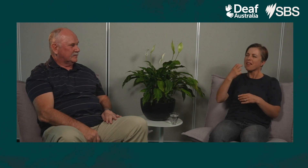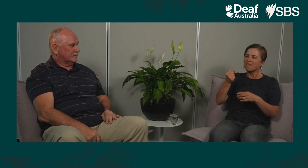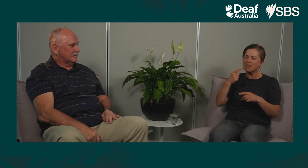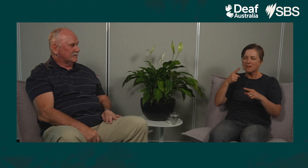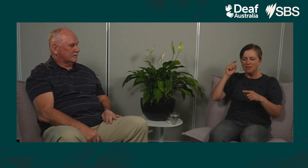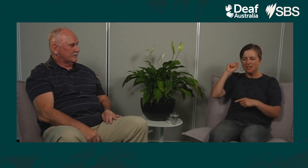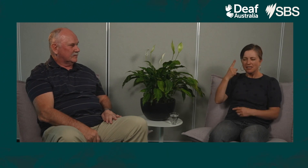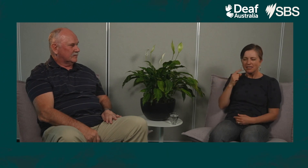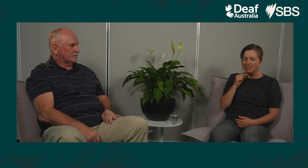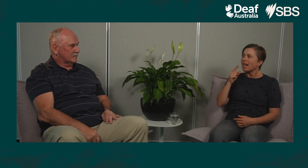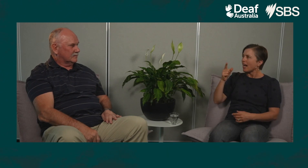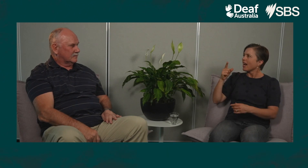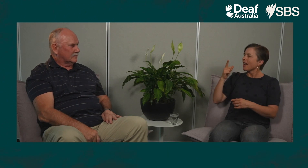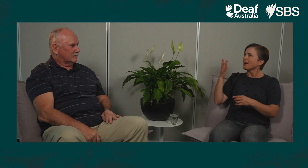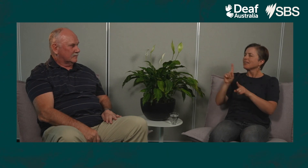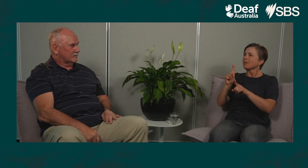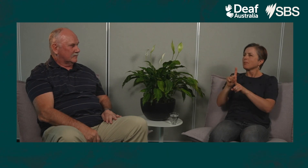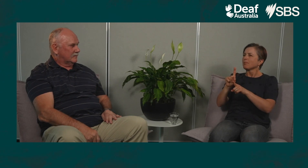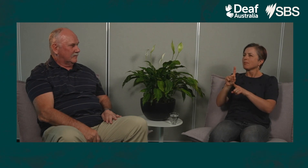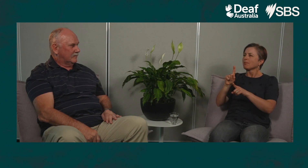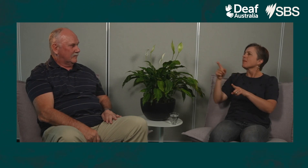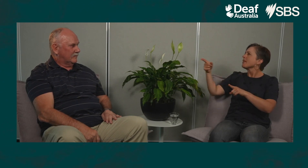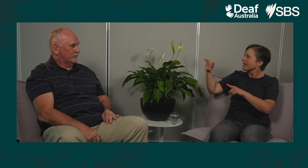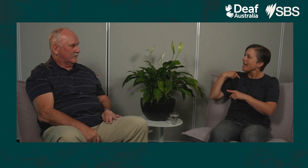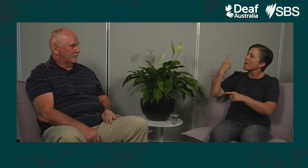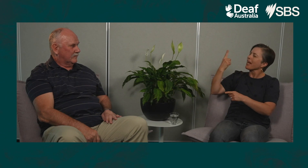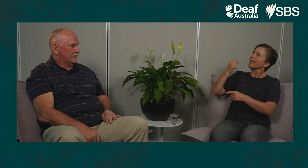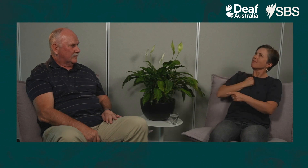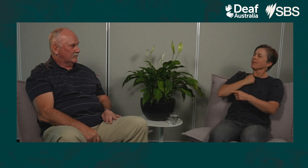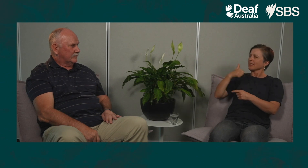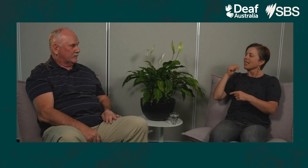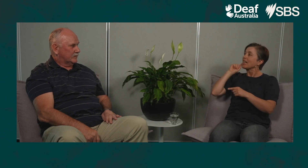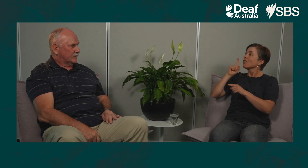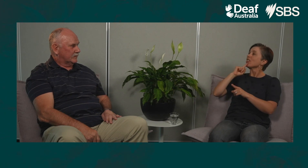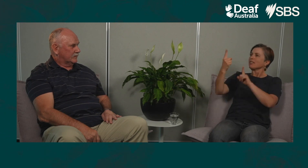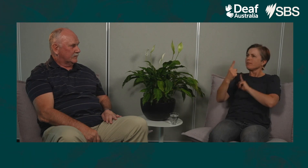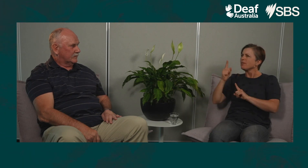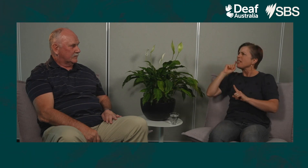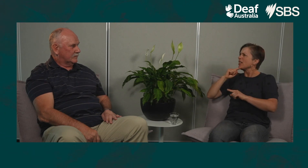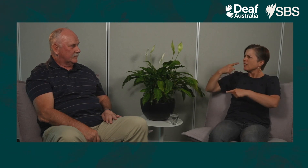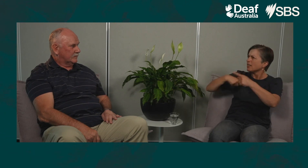A miscommunication that I have with lipreading and hearing people is sometimes when I am lipreading a hearing person